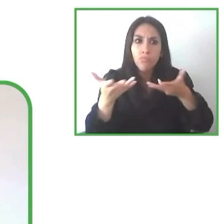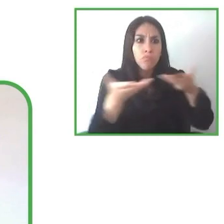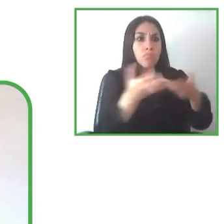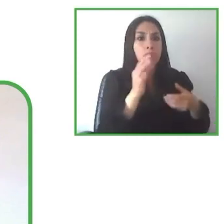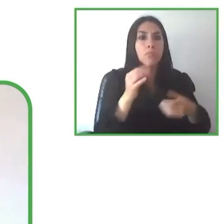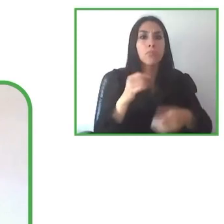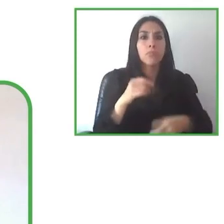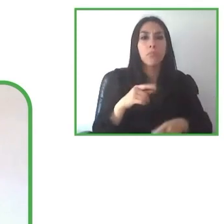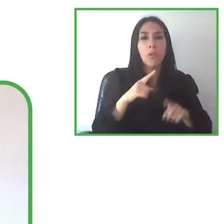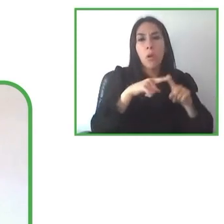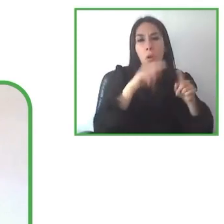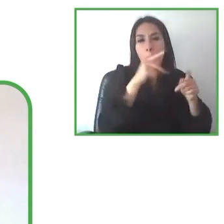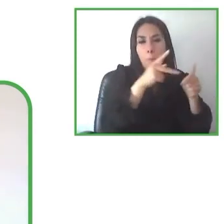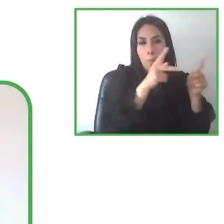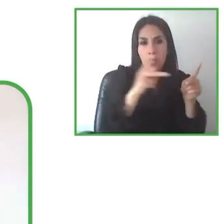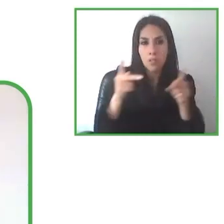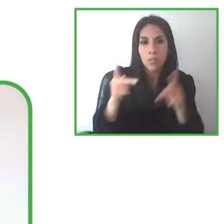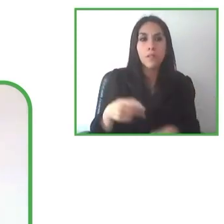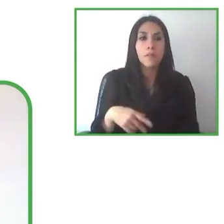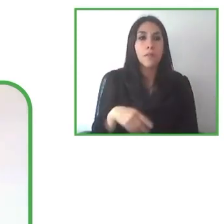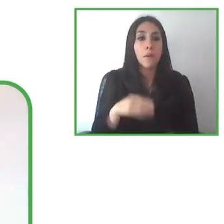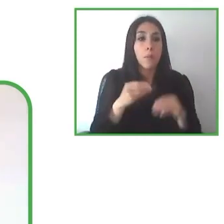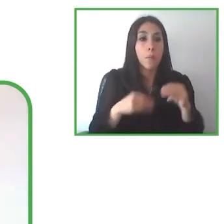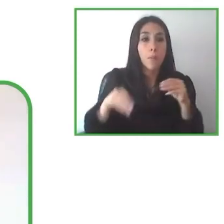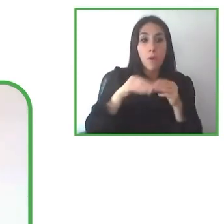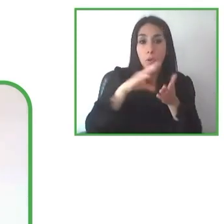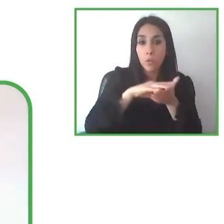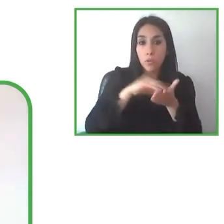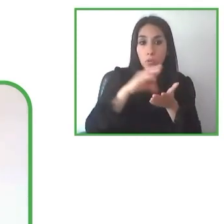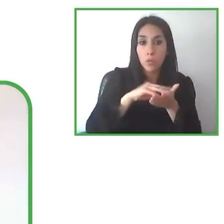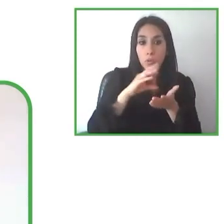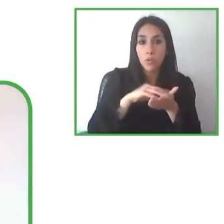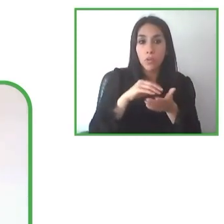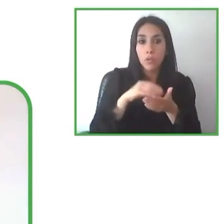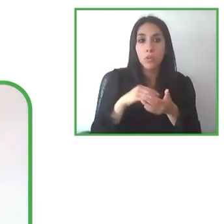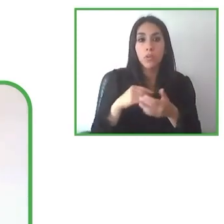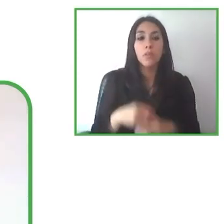And to learn more of this, no doubt there are a lot of things to do,